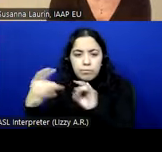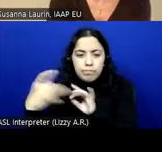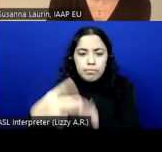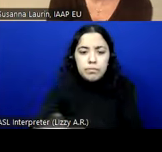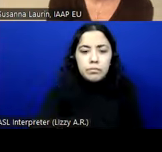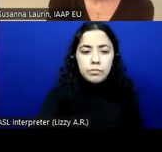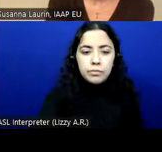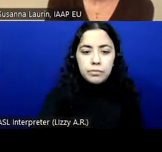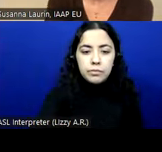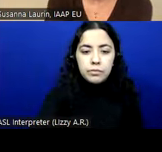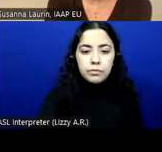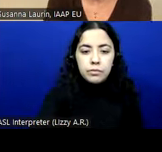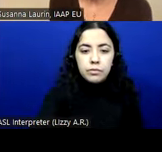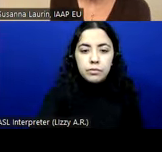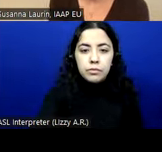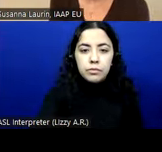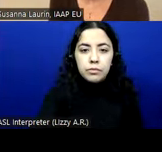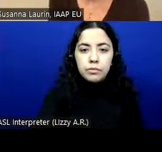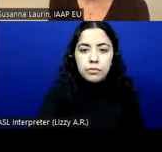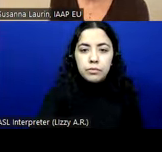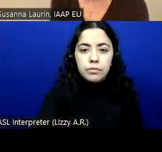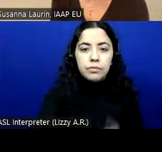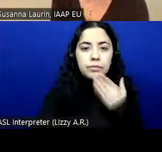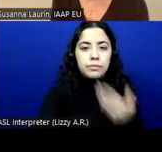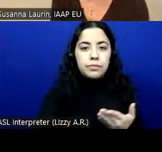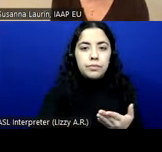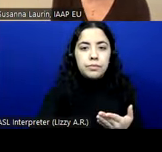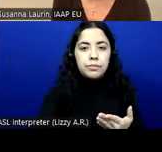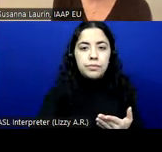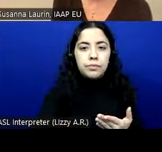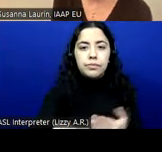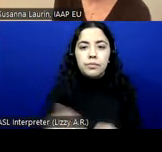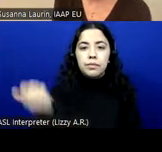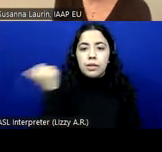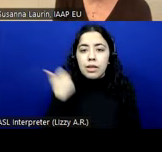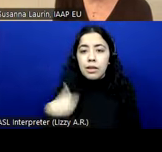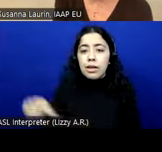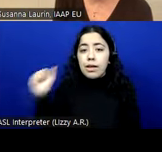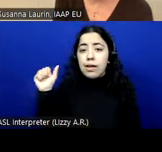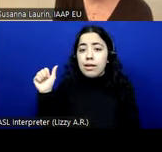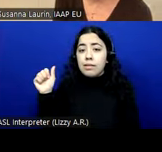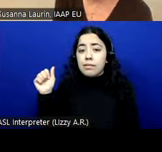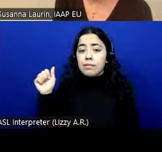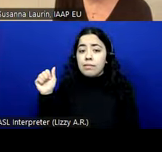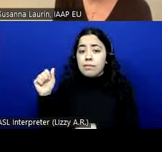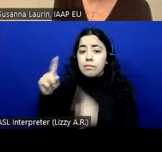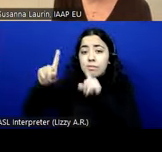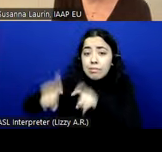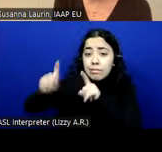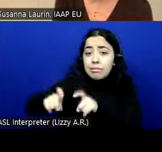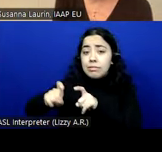We have another question. Are there testing technology for testing of